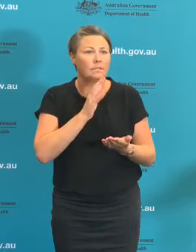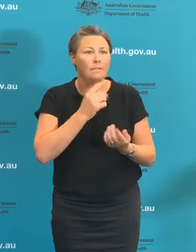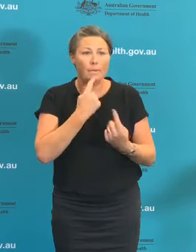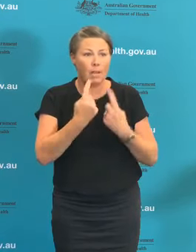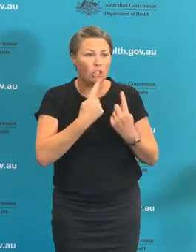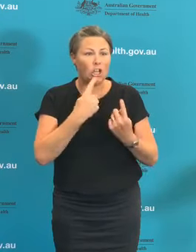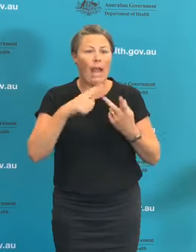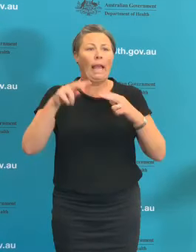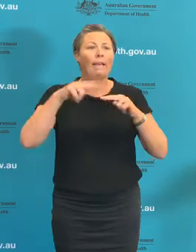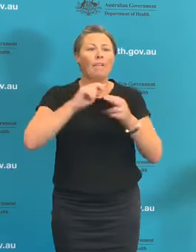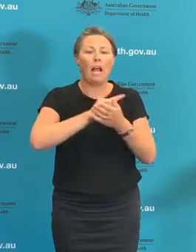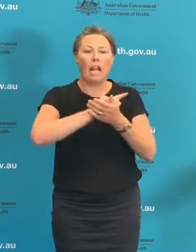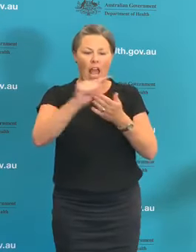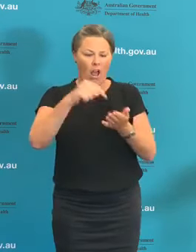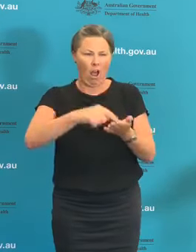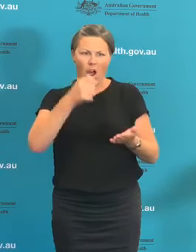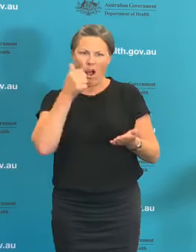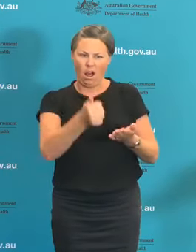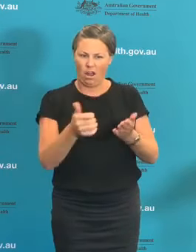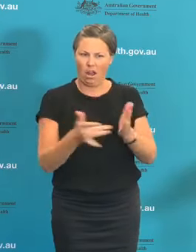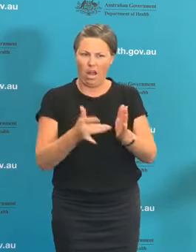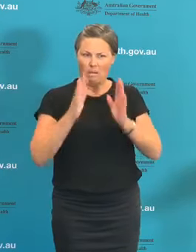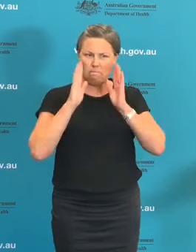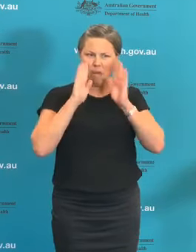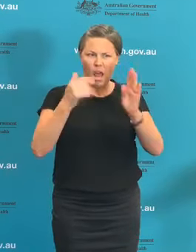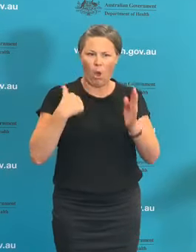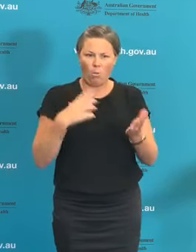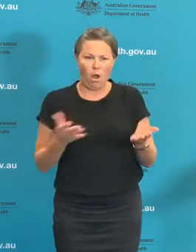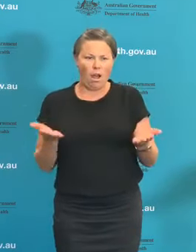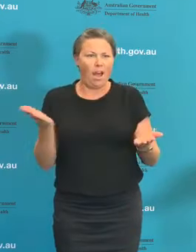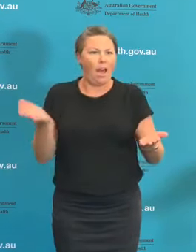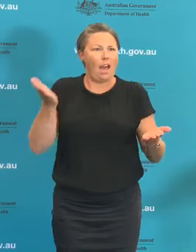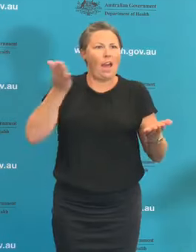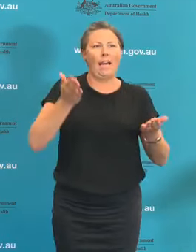answer is no. And the Attorney General I think was very clear this morning when